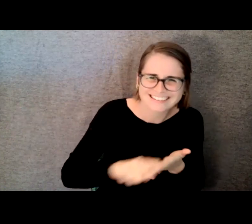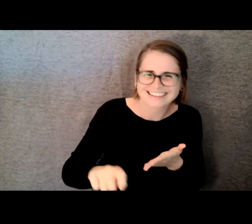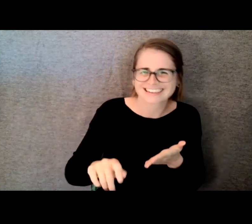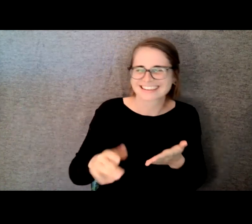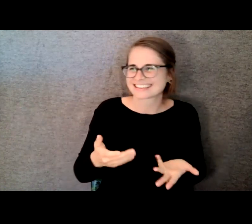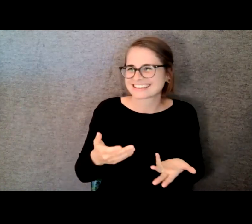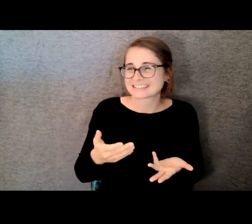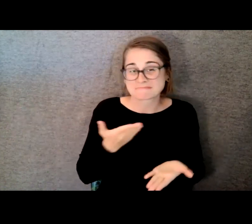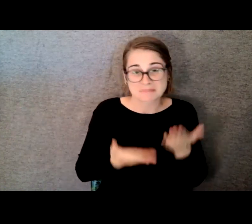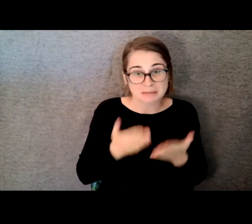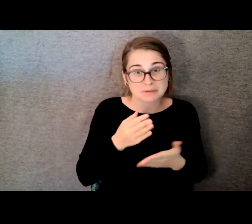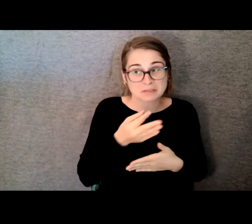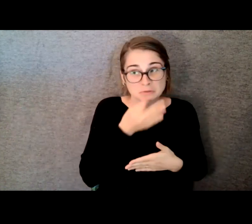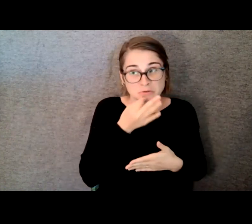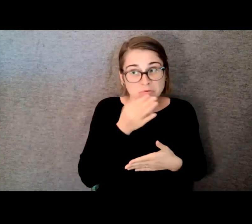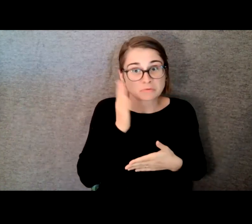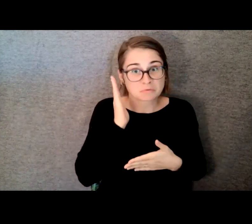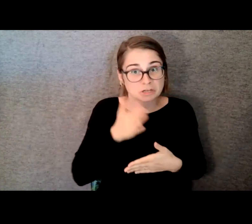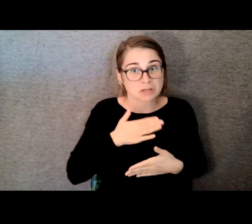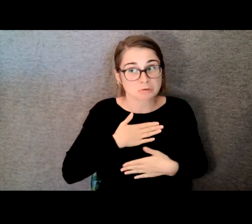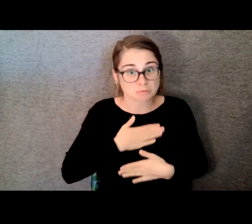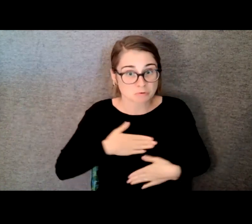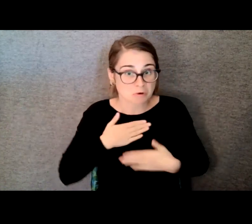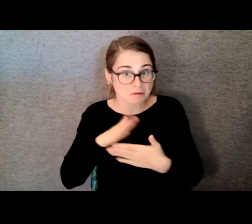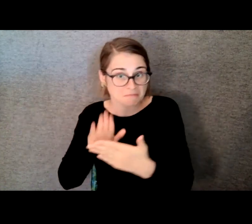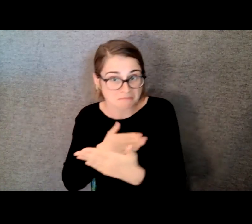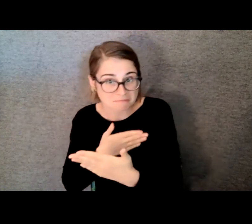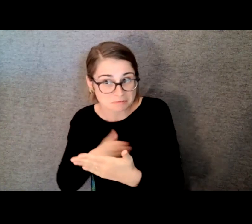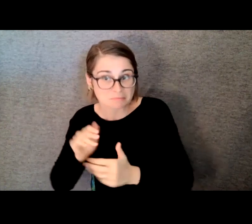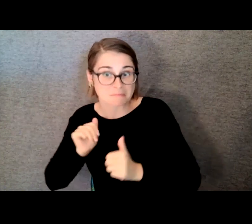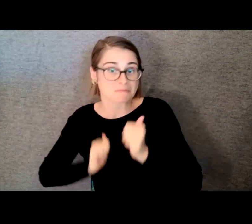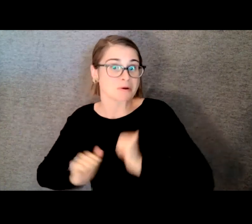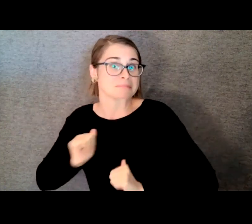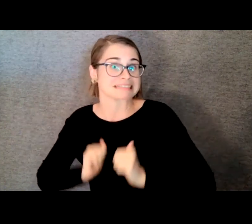will start to become also enjoyable. And it did.